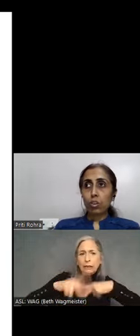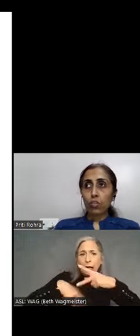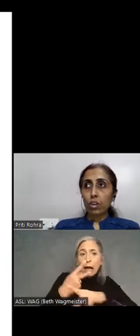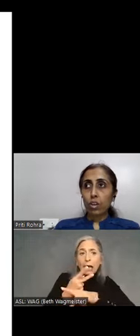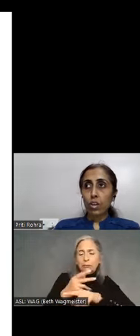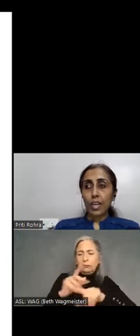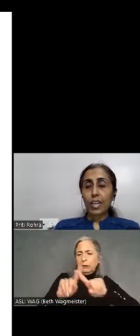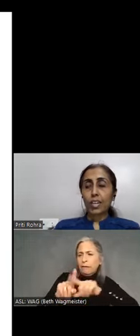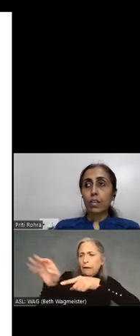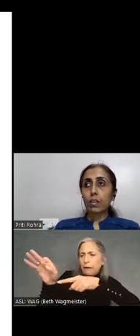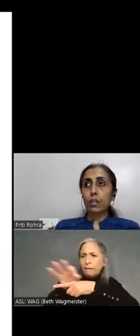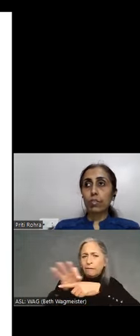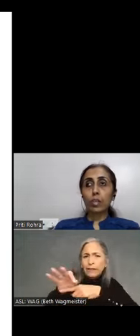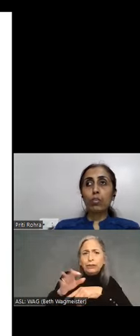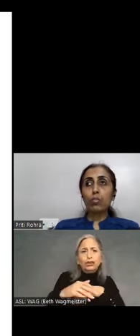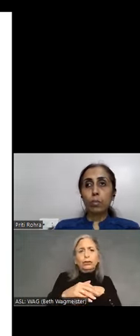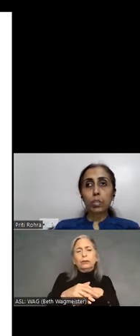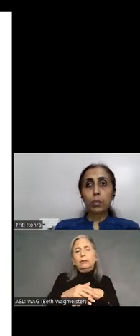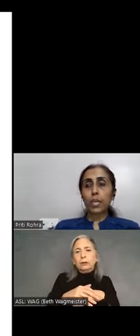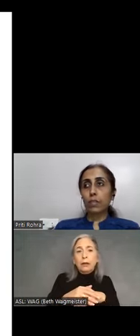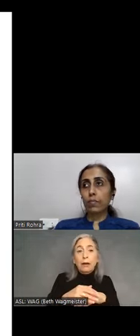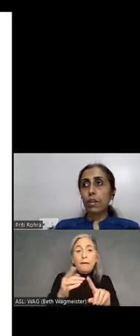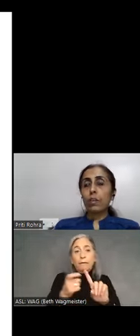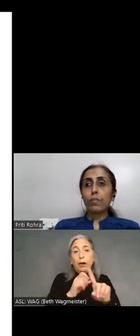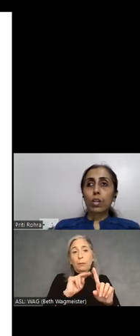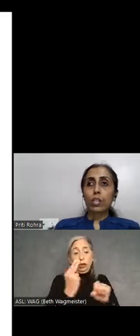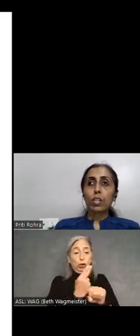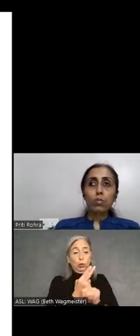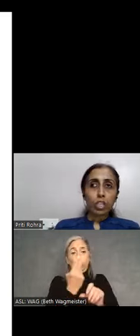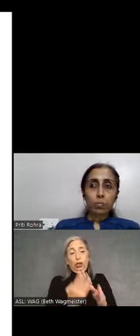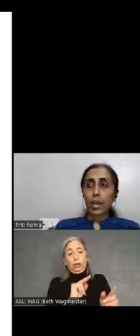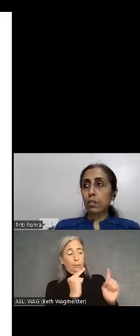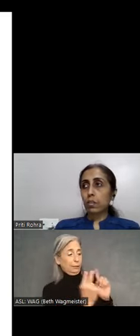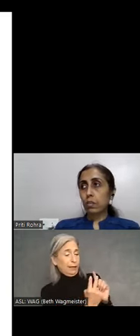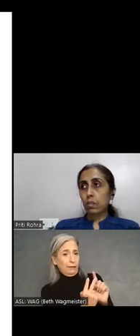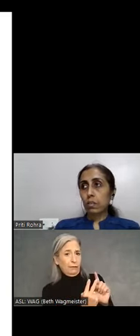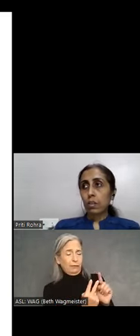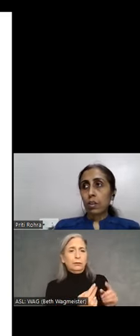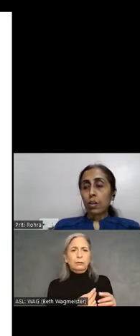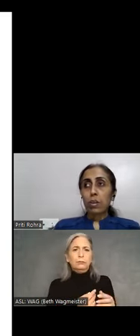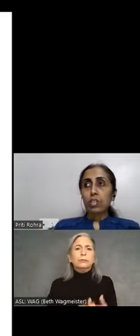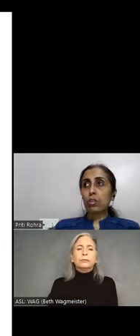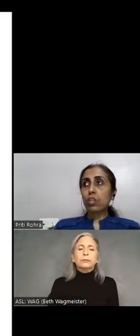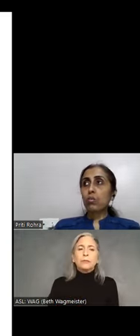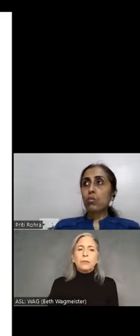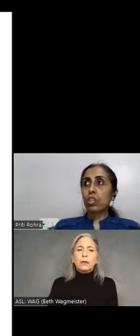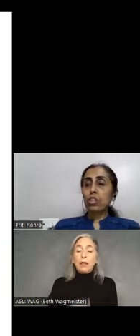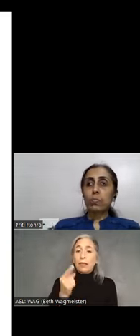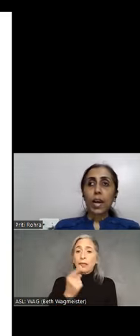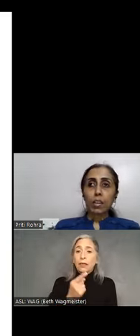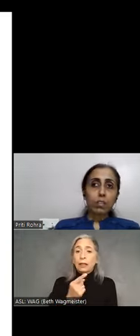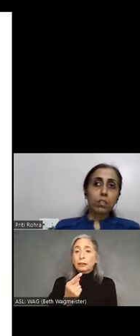offered. And from a user perspective what are the users patterns. Based on the users patterns